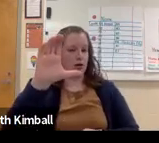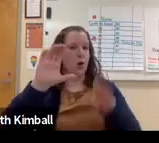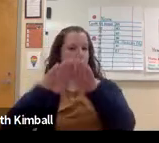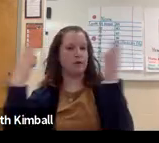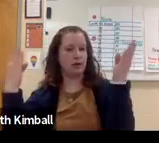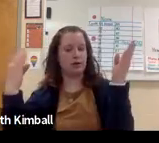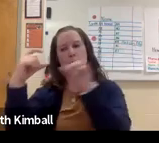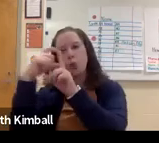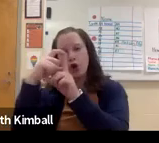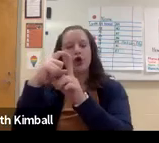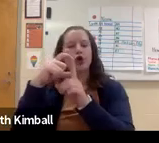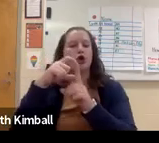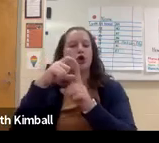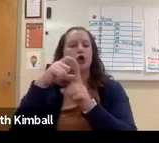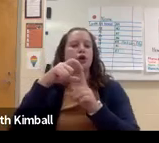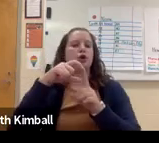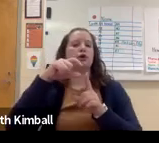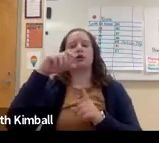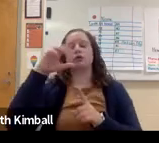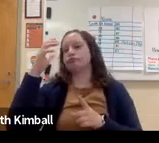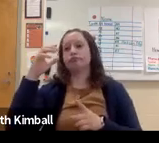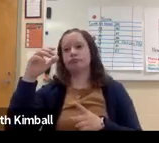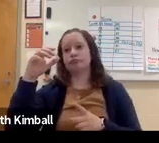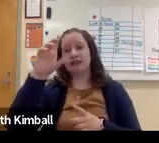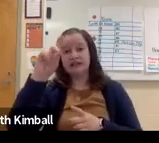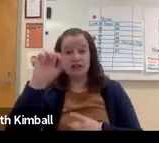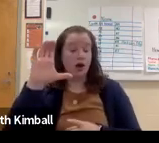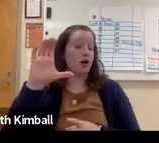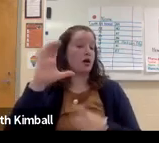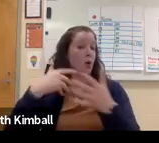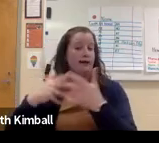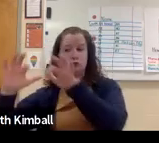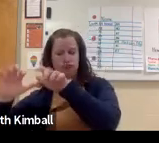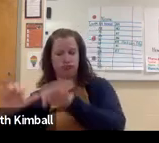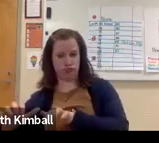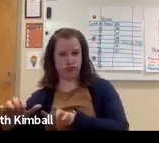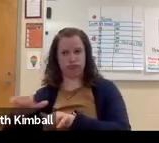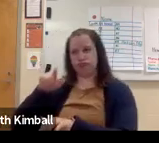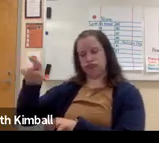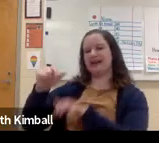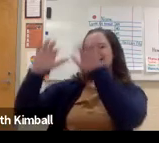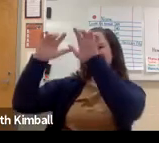And then the other person might be able to open up a Word document on another computer